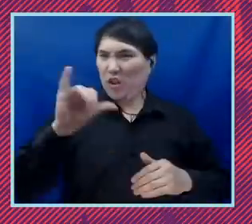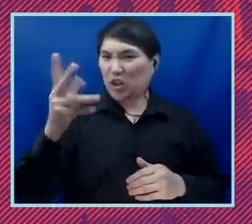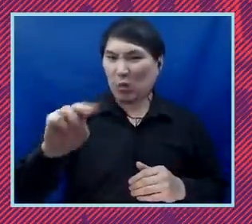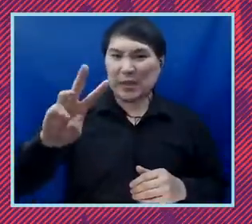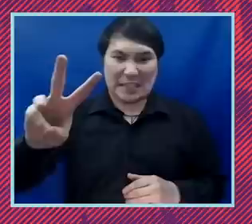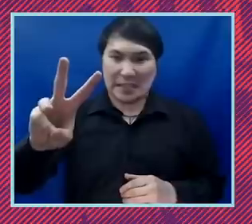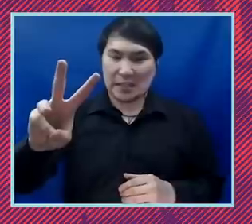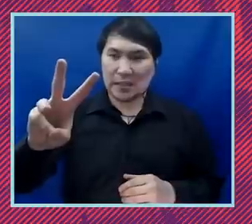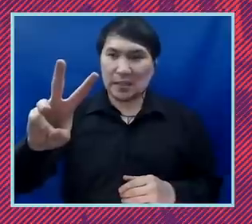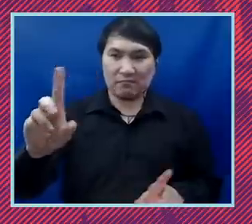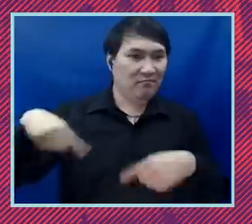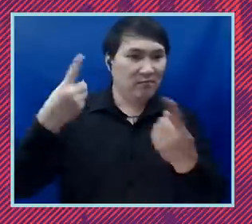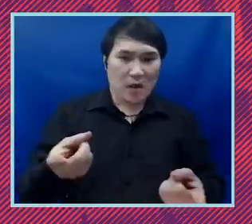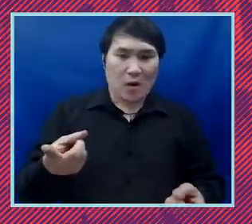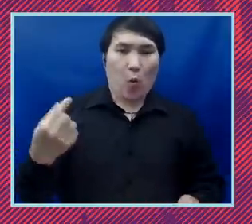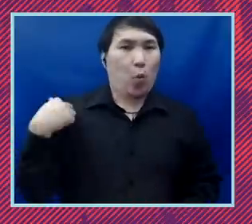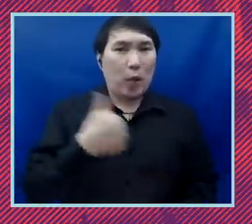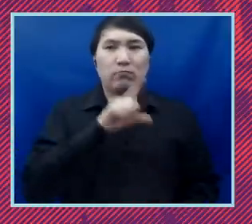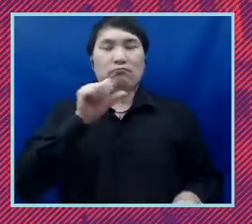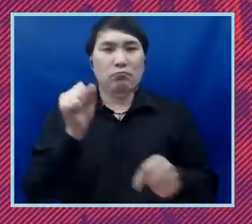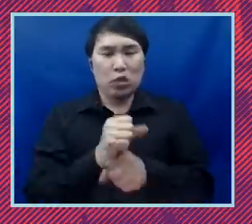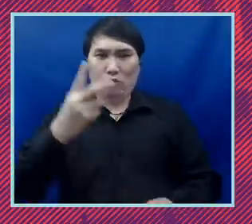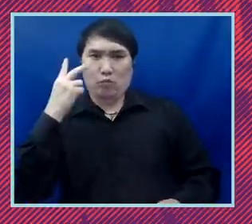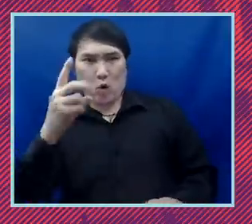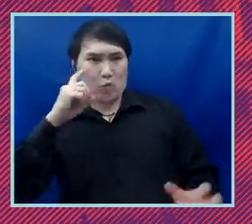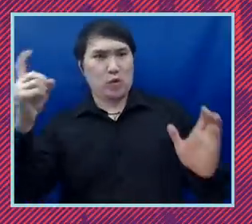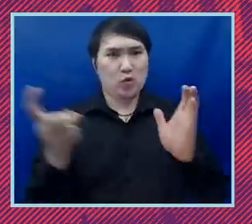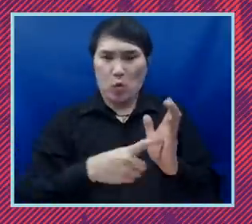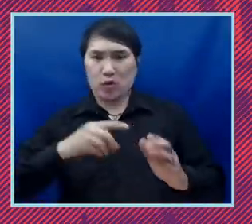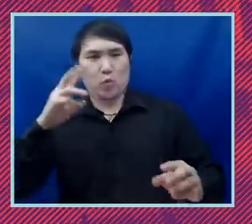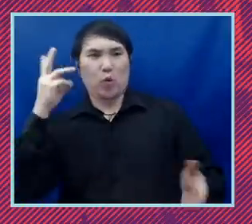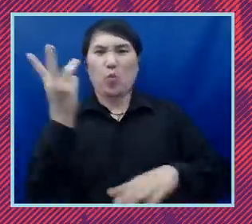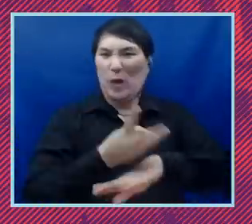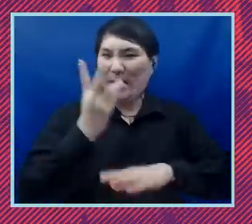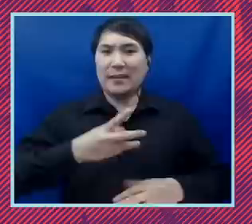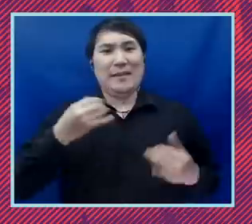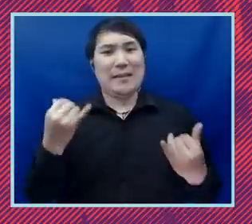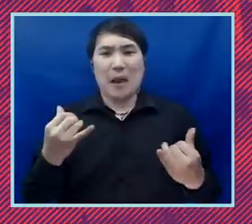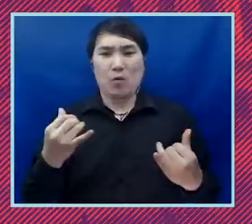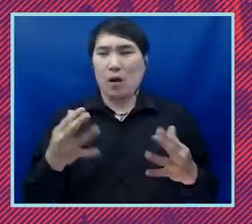we have really borne witness in a way that we knew all along. But America is now fully finally seeing